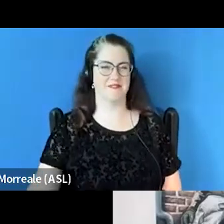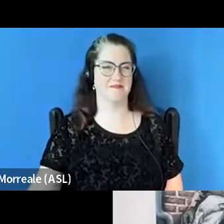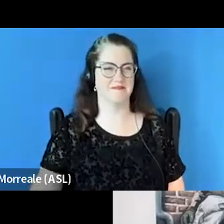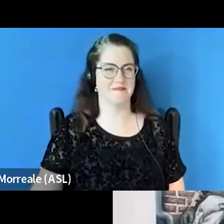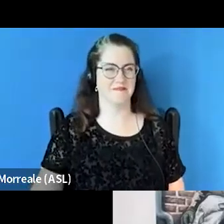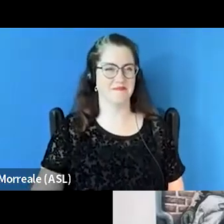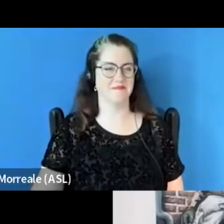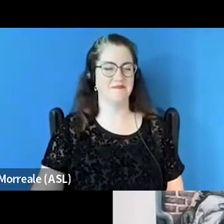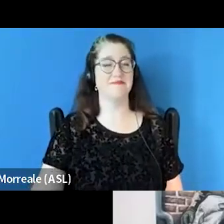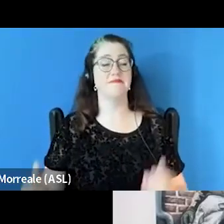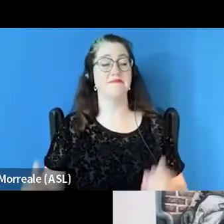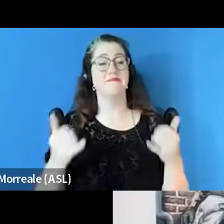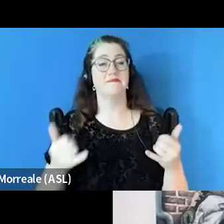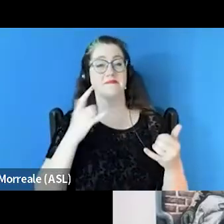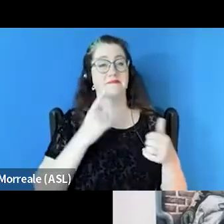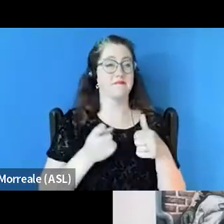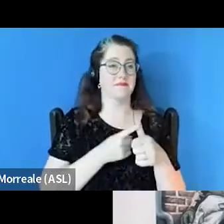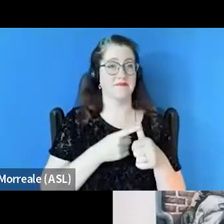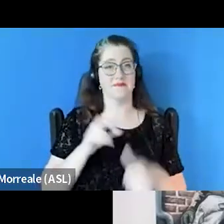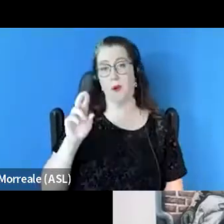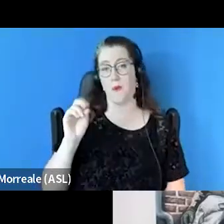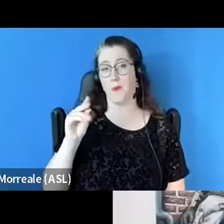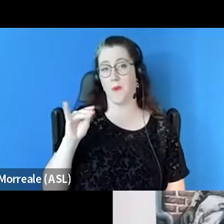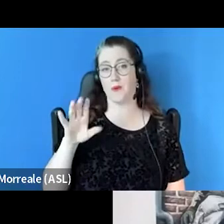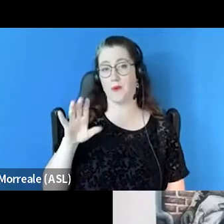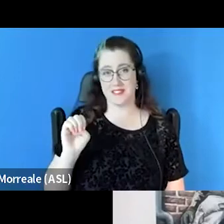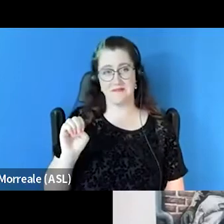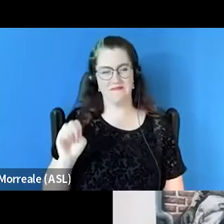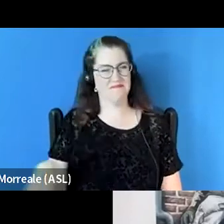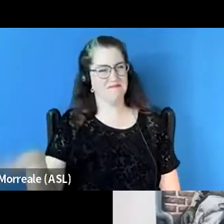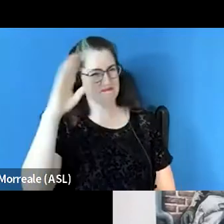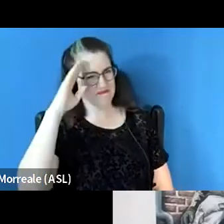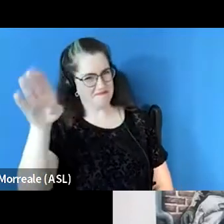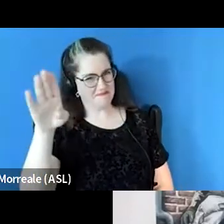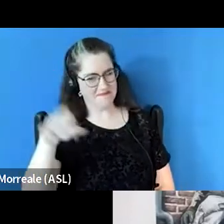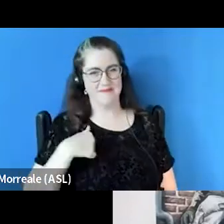So maybe first let's start with Rosie. Hi, nice to meet you all.